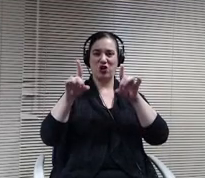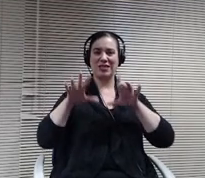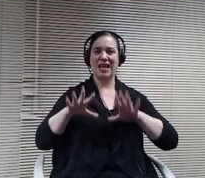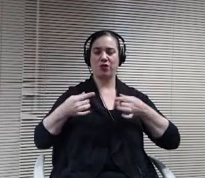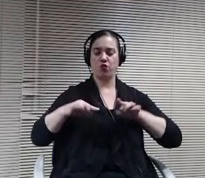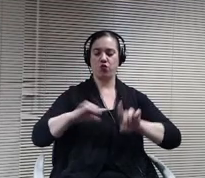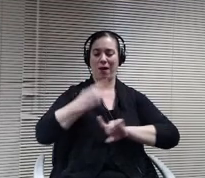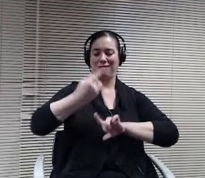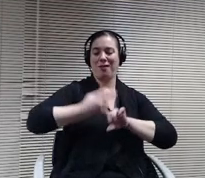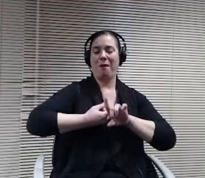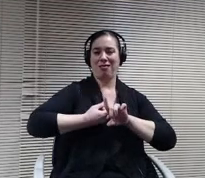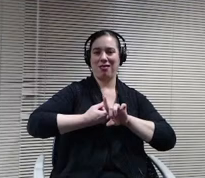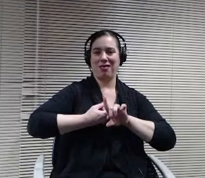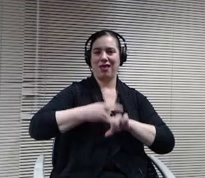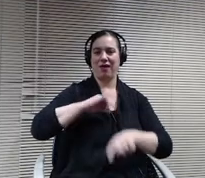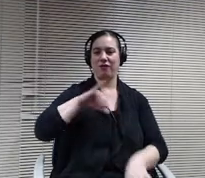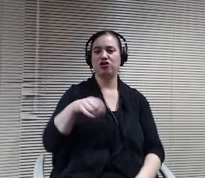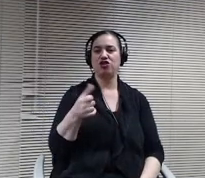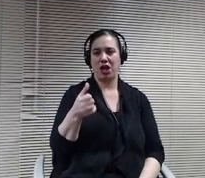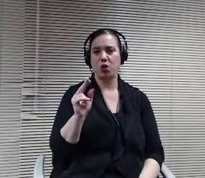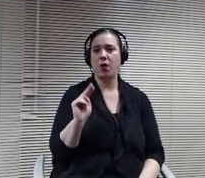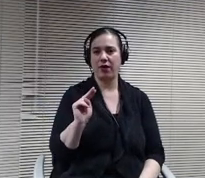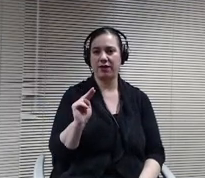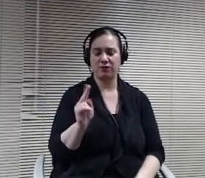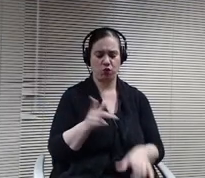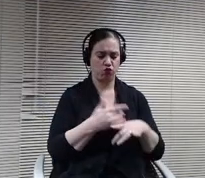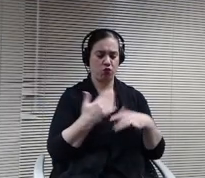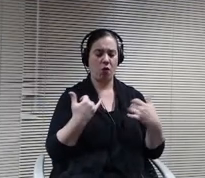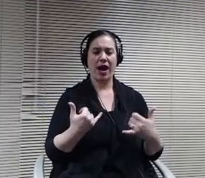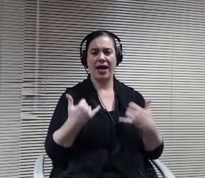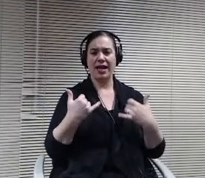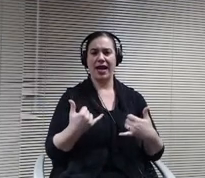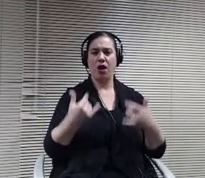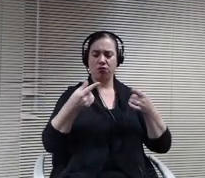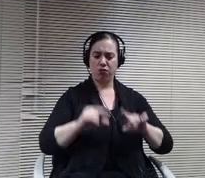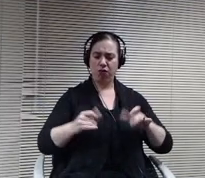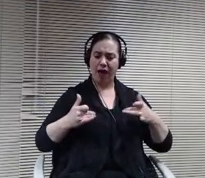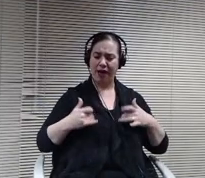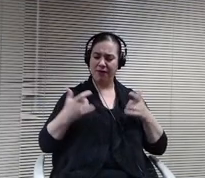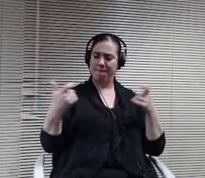there's a major test scheduled on the 26th of January at the